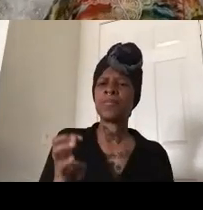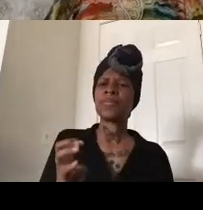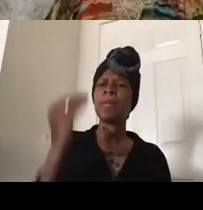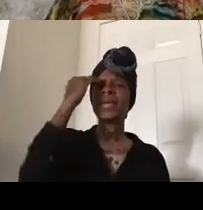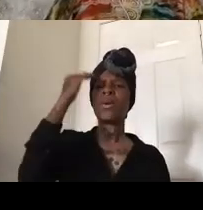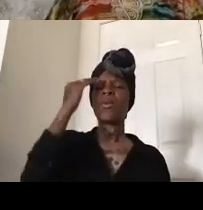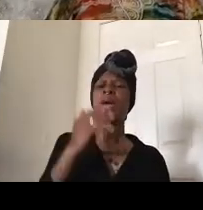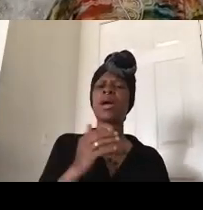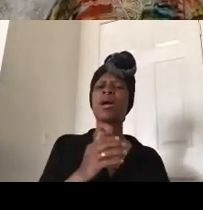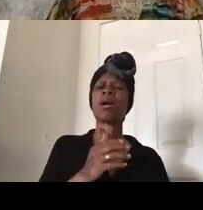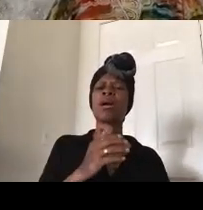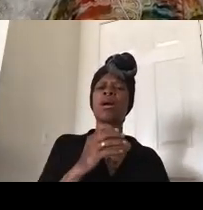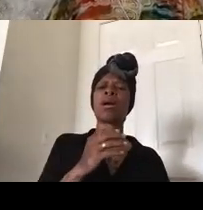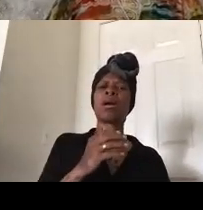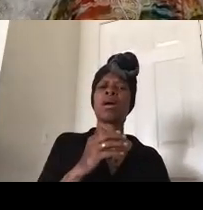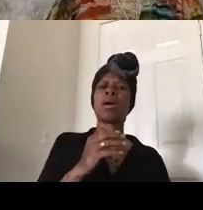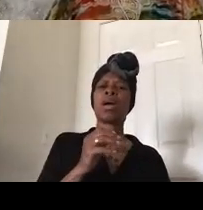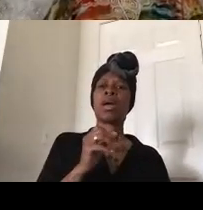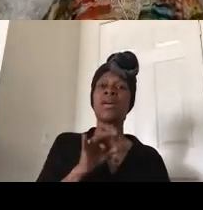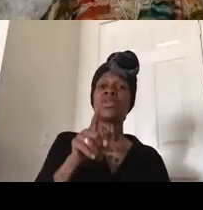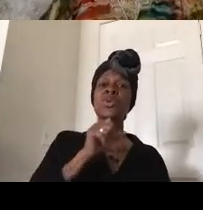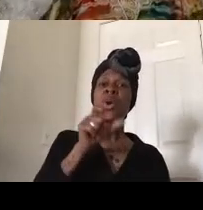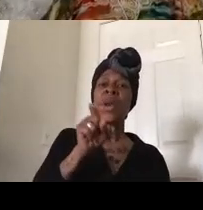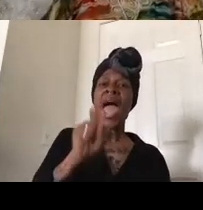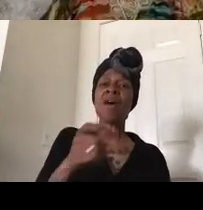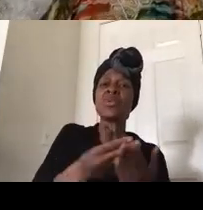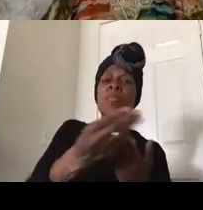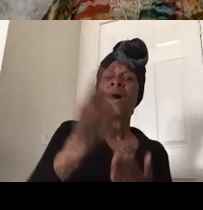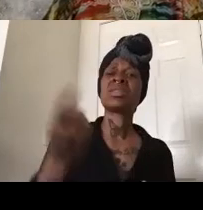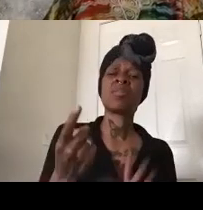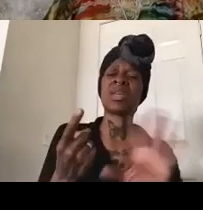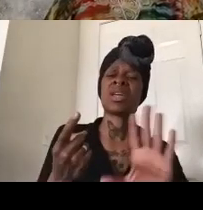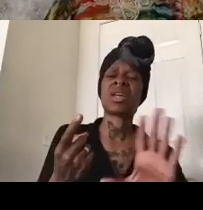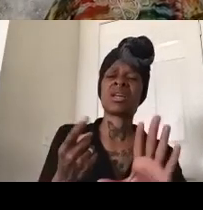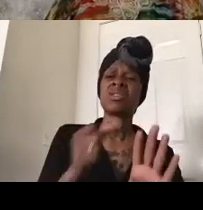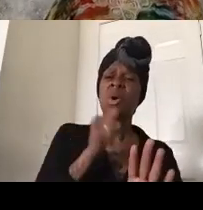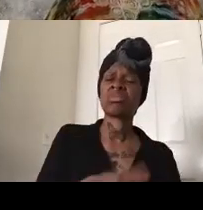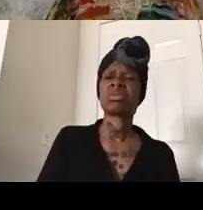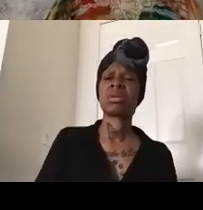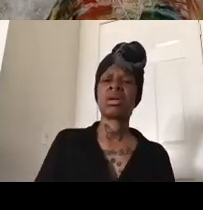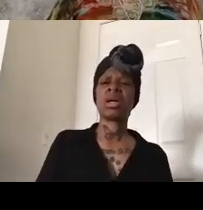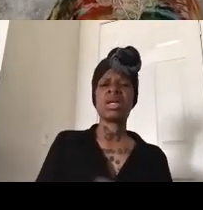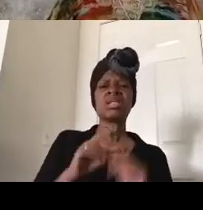don't spend when you don't have to spend you can use your dollars to build black community if you go to black xmas